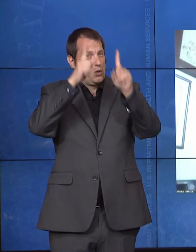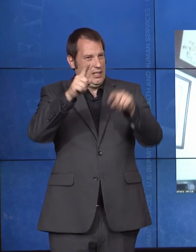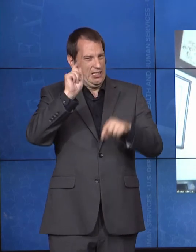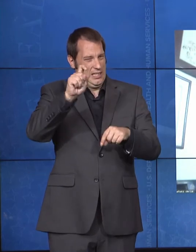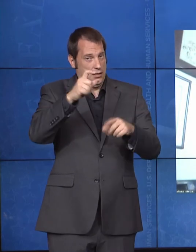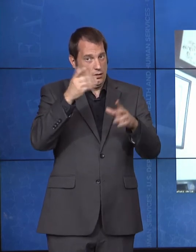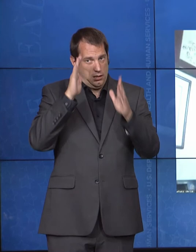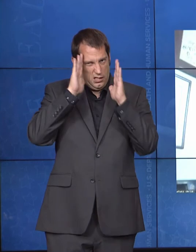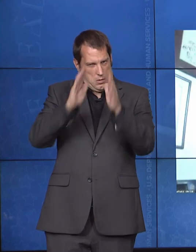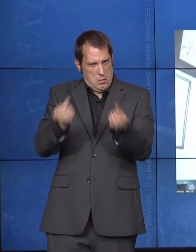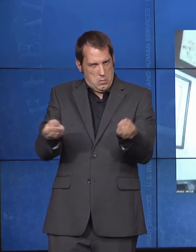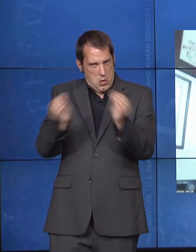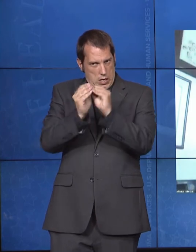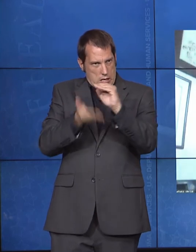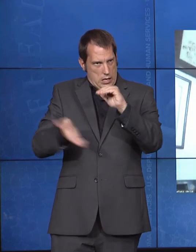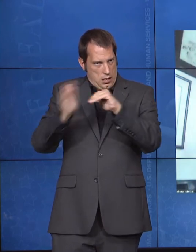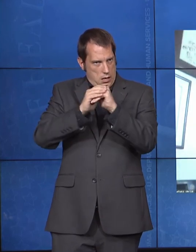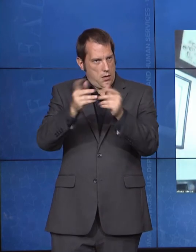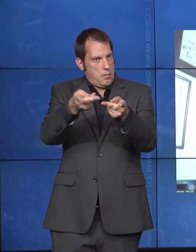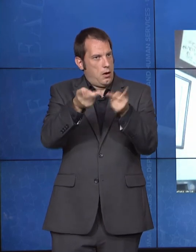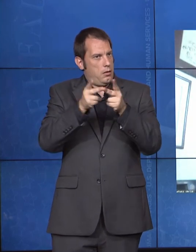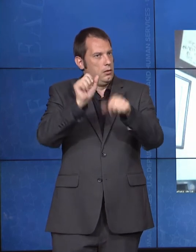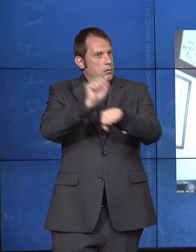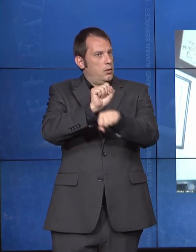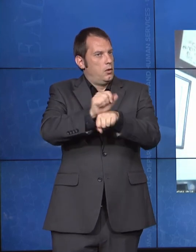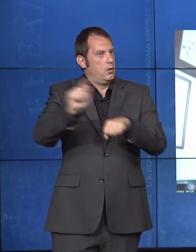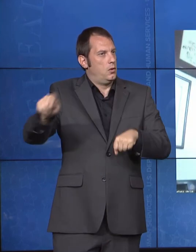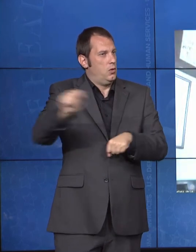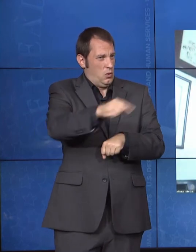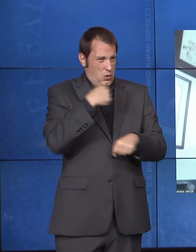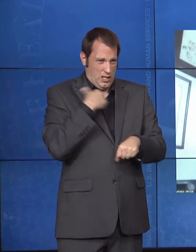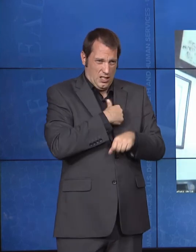day, we need to do all that we can to support individuals with disabilities who would like